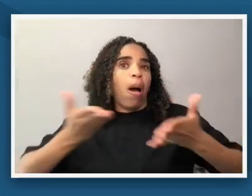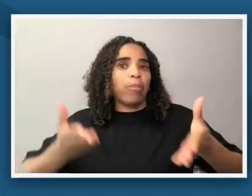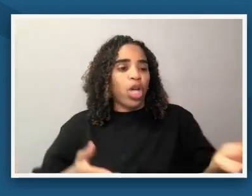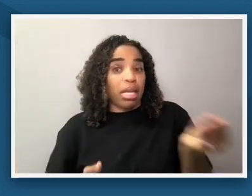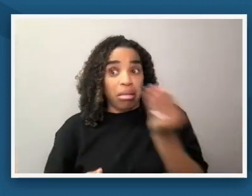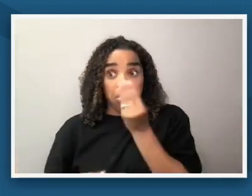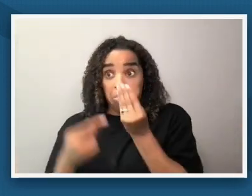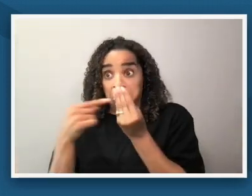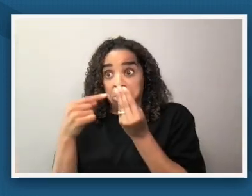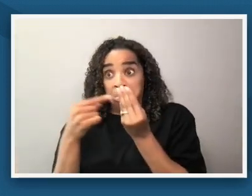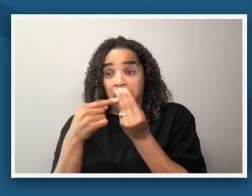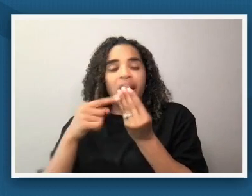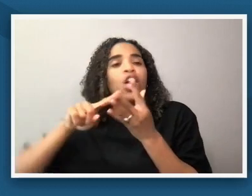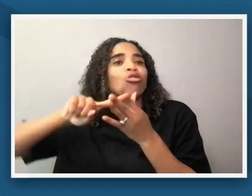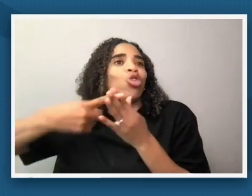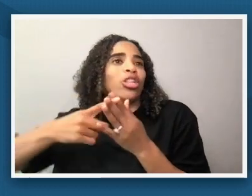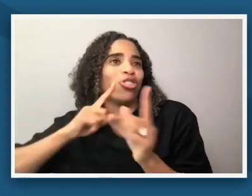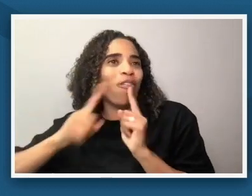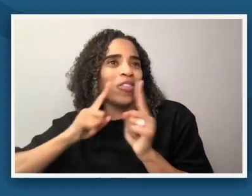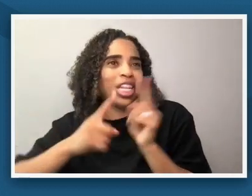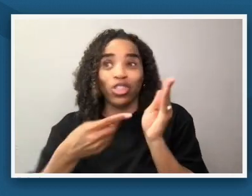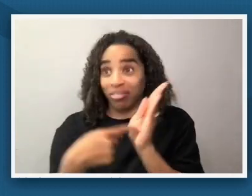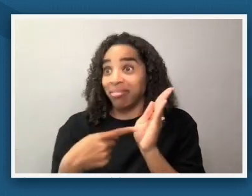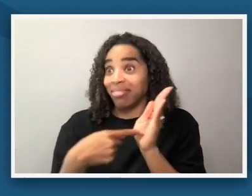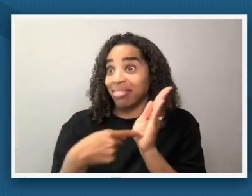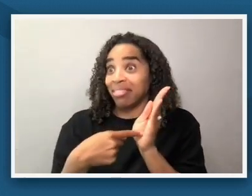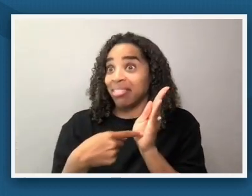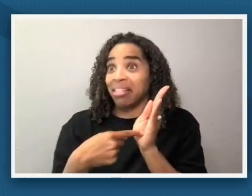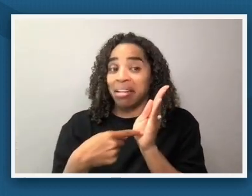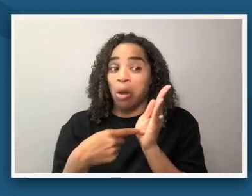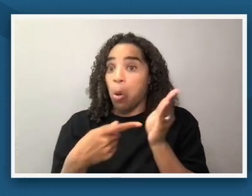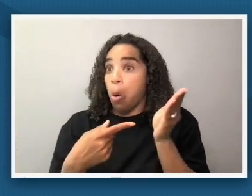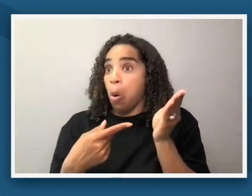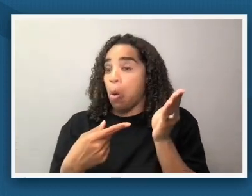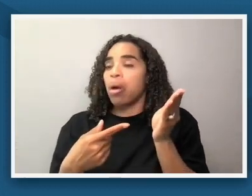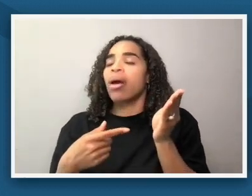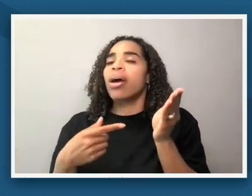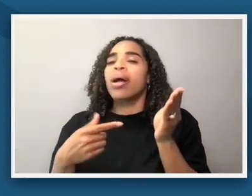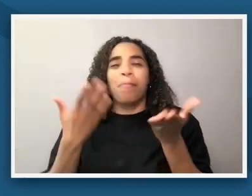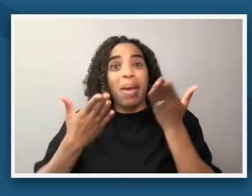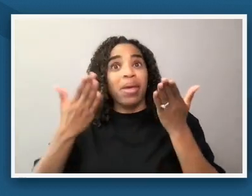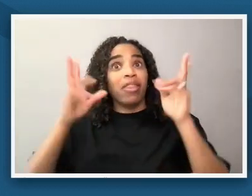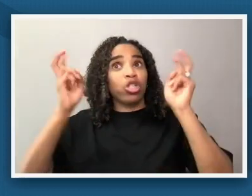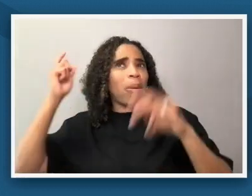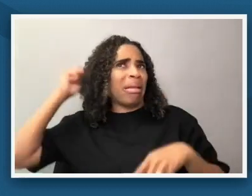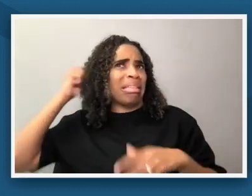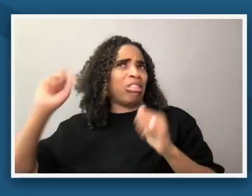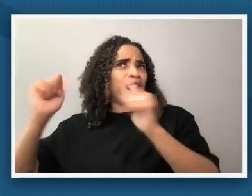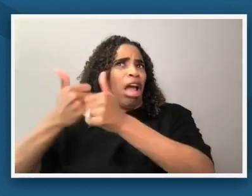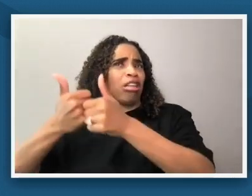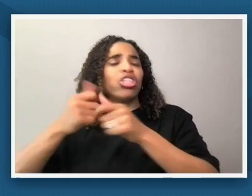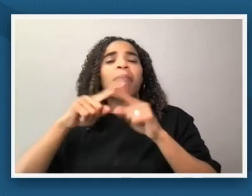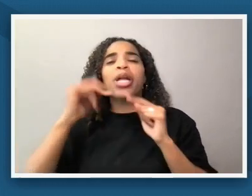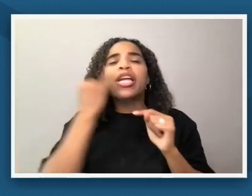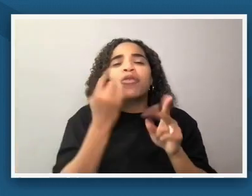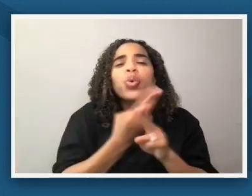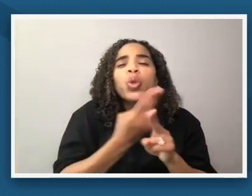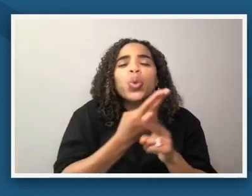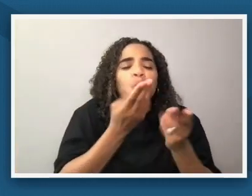conversation that we might think oh this topic is going to be really challenging but starting with that museum object or